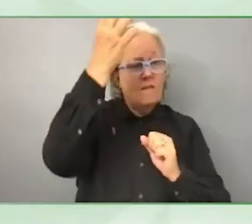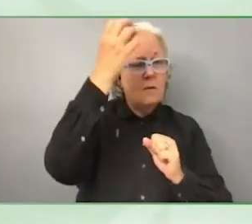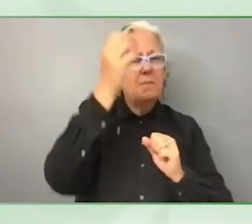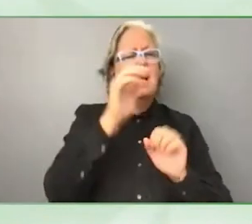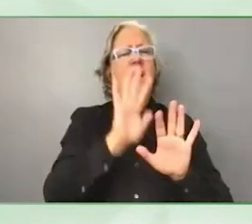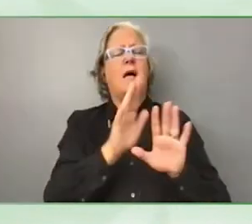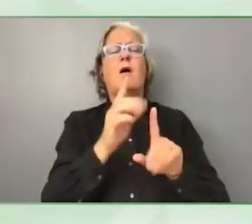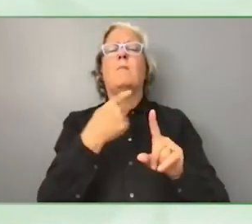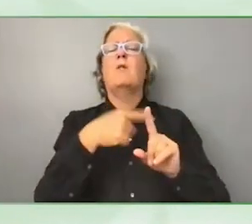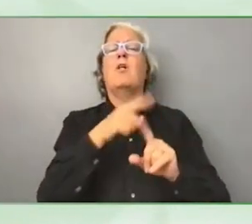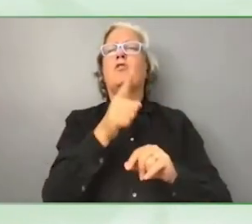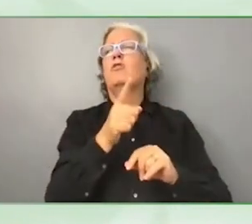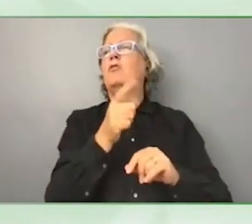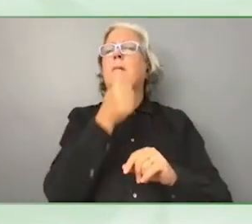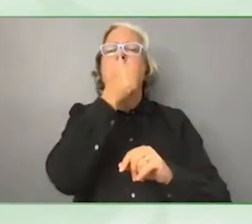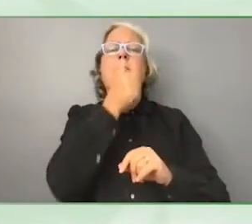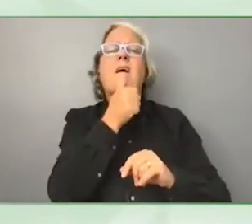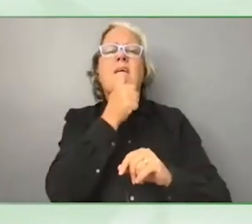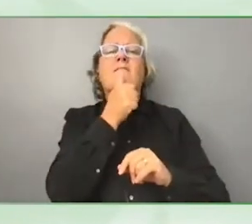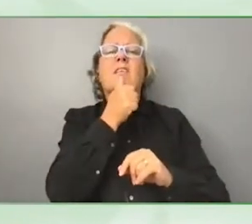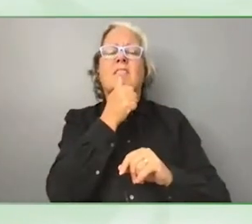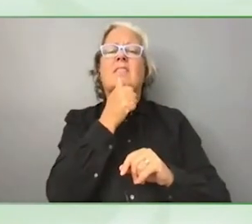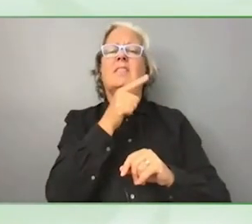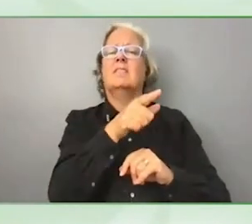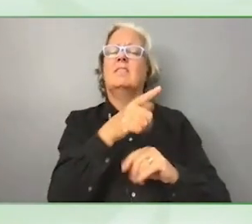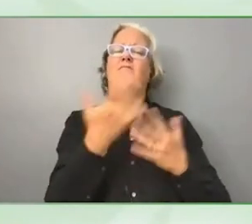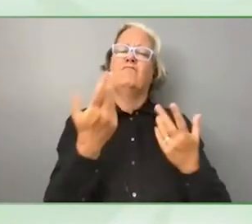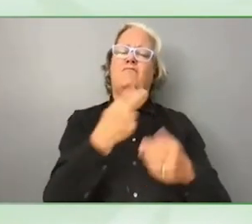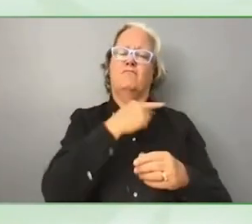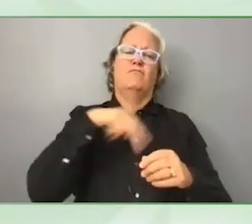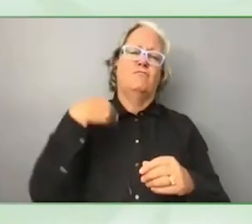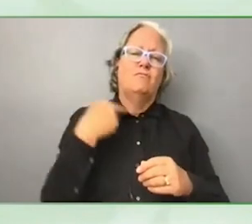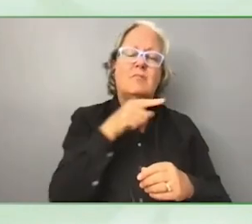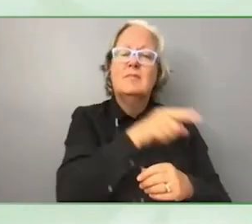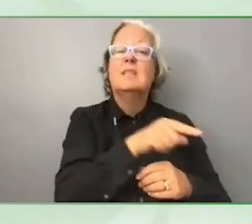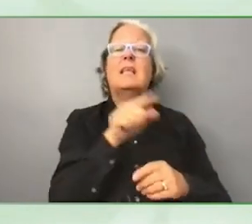The value proposition you set out in financing knowledge and